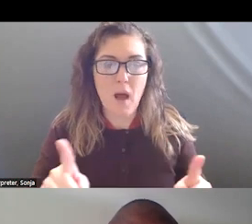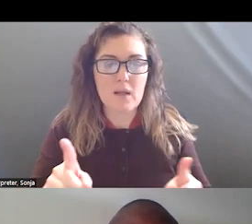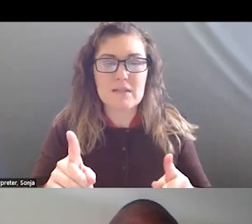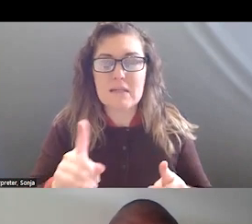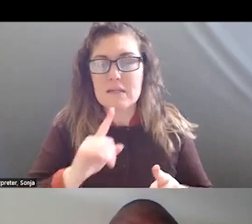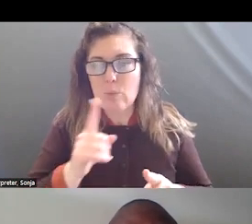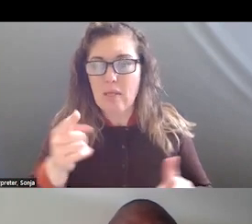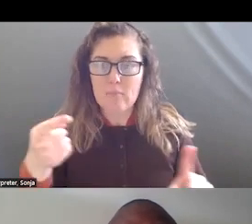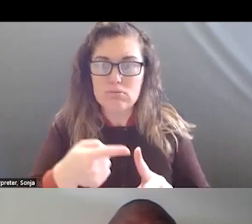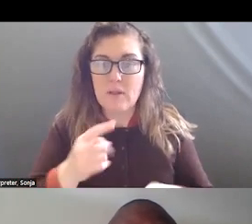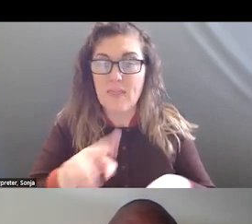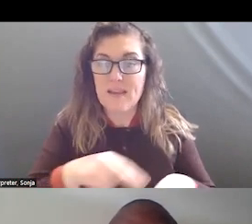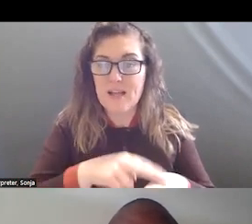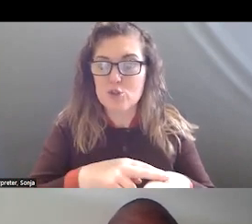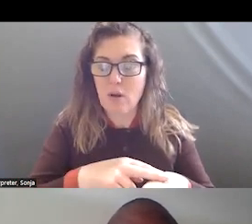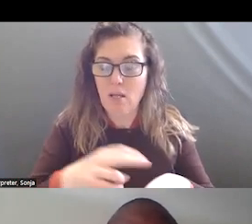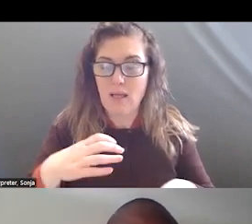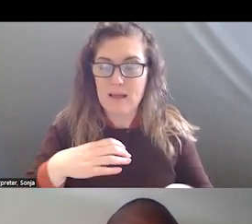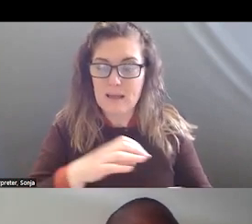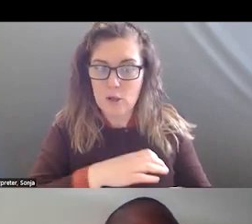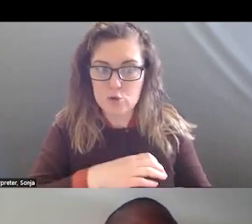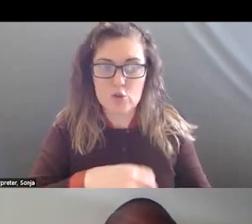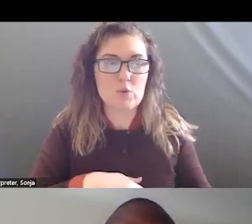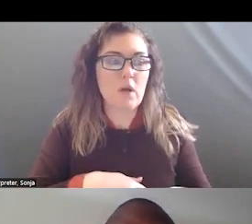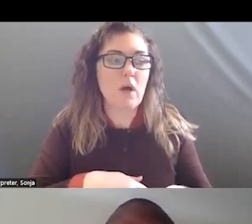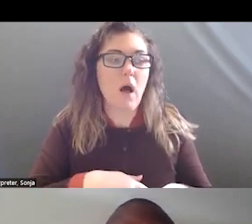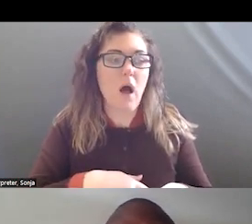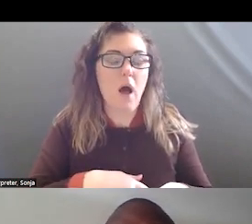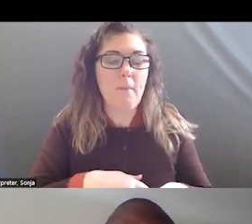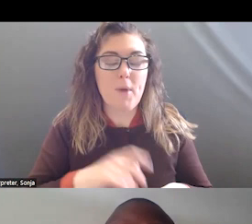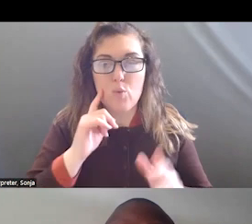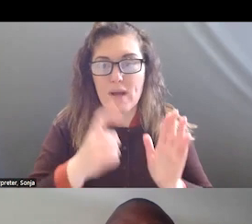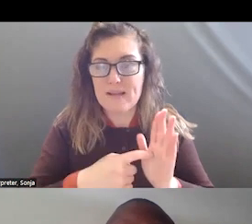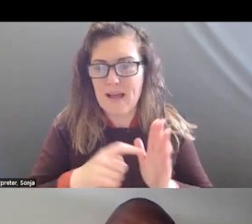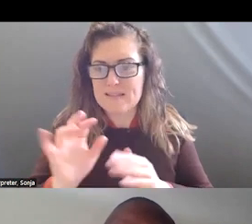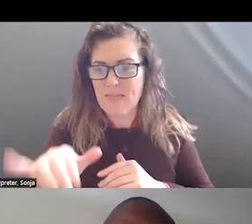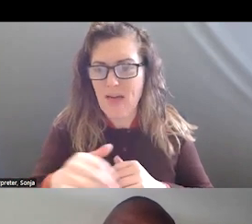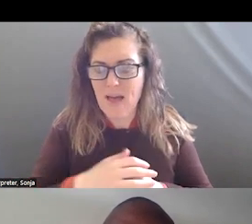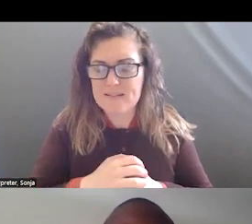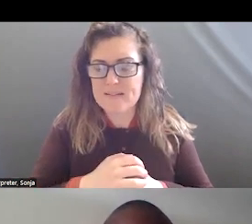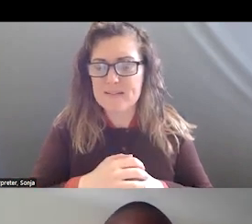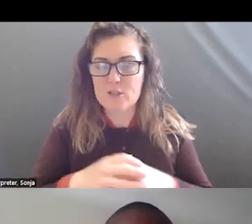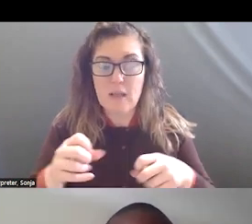NATIONAL COUNCIL RECOGNIZE THAT THERE IS A OPPORTUNITY WITHIN THE